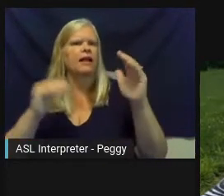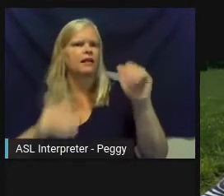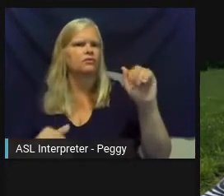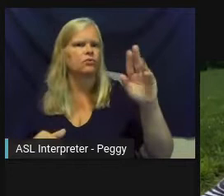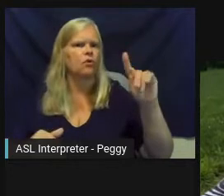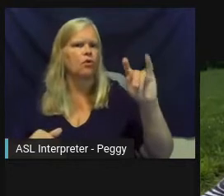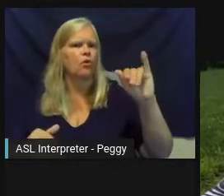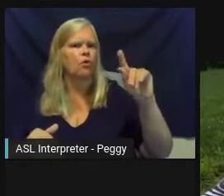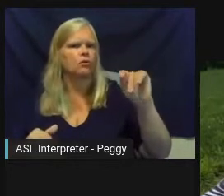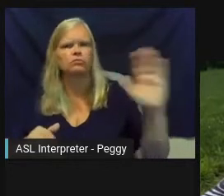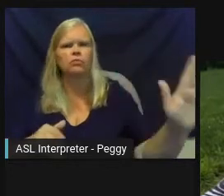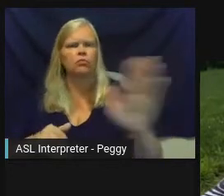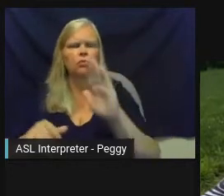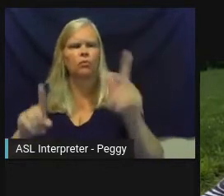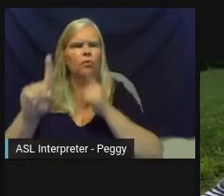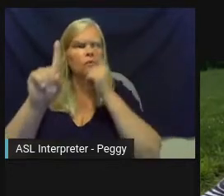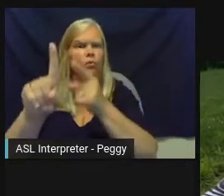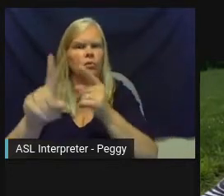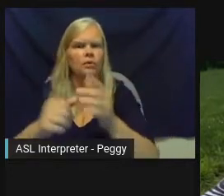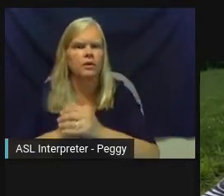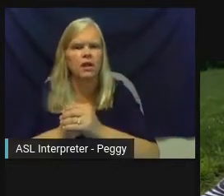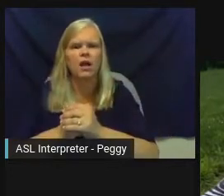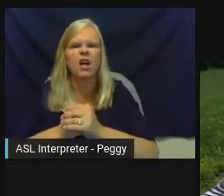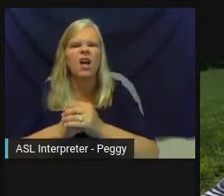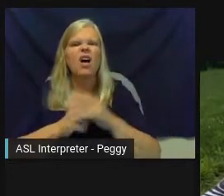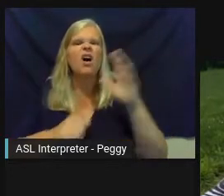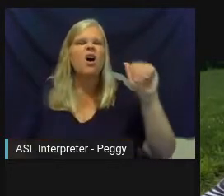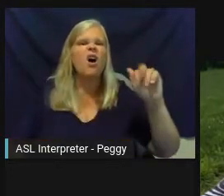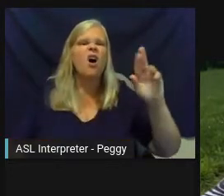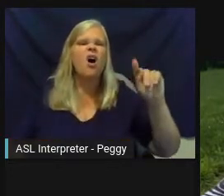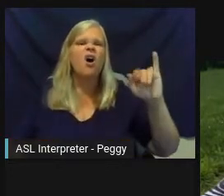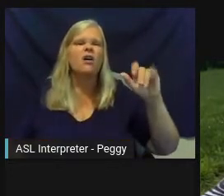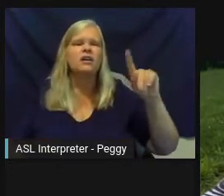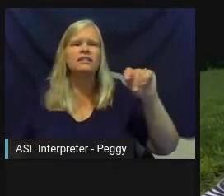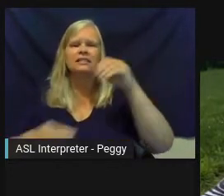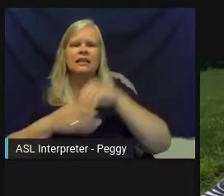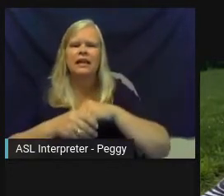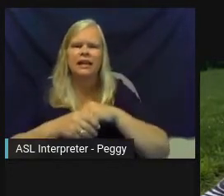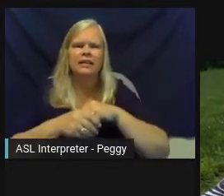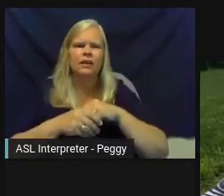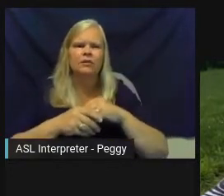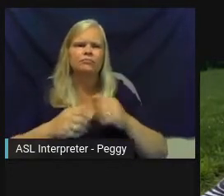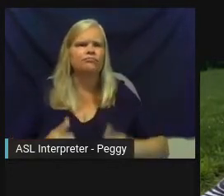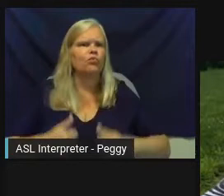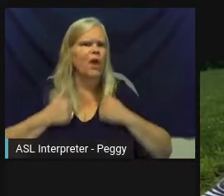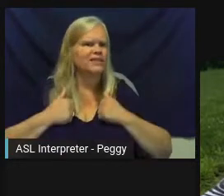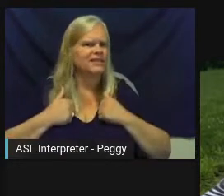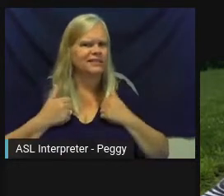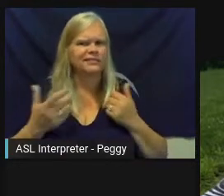to advance their goals. This artist-in-residence is kind of different sometimes in what you hear when you talk about an